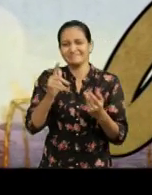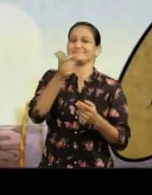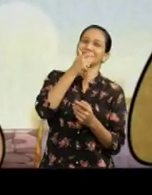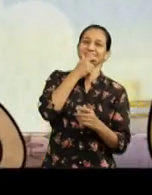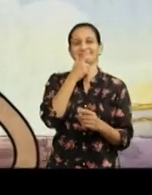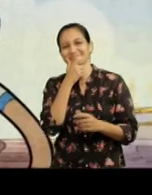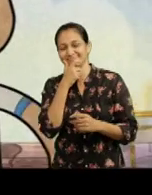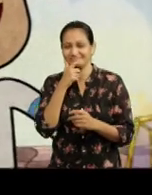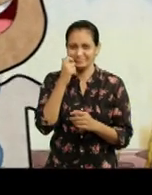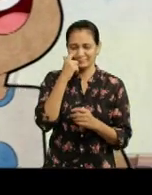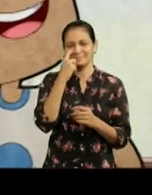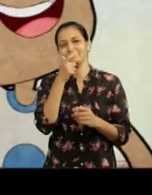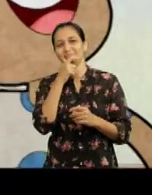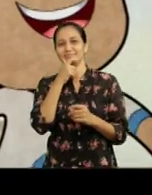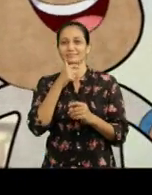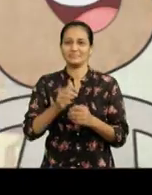ha-ha-ha-ha